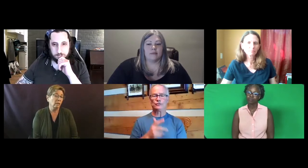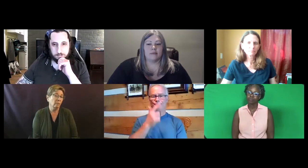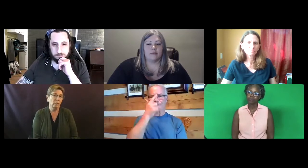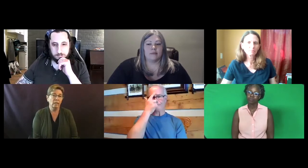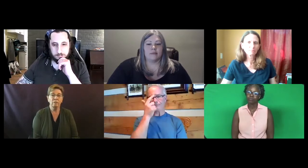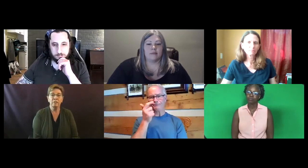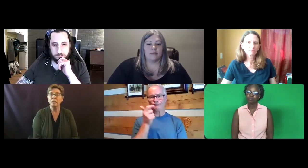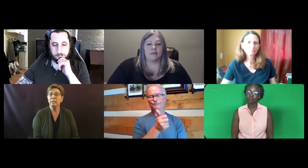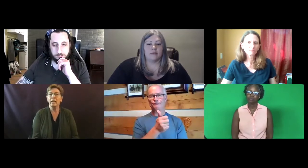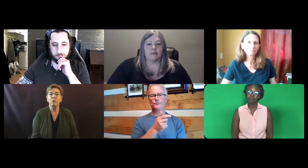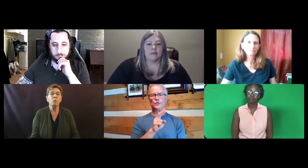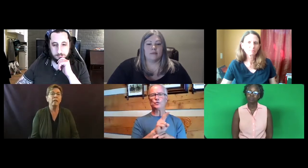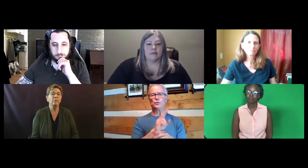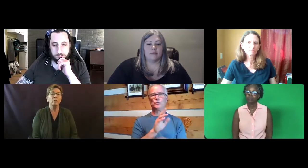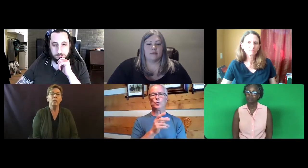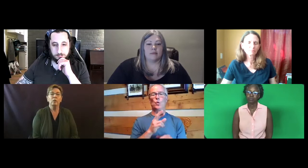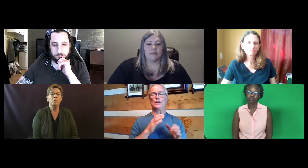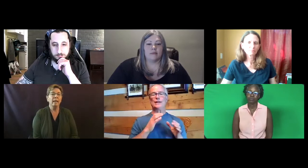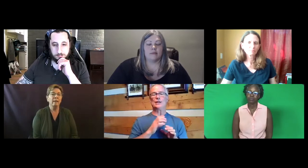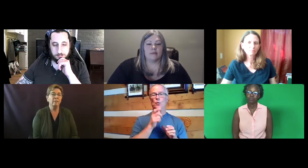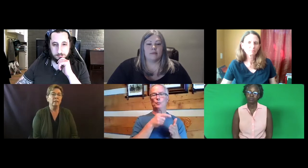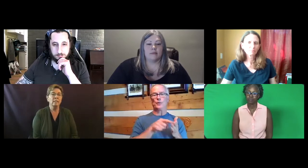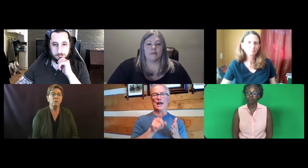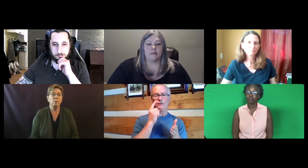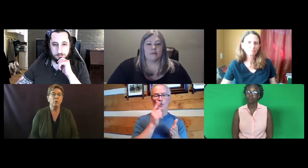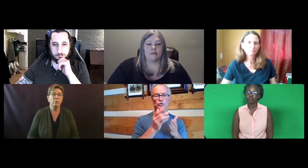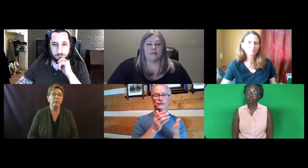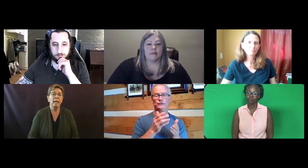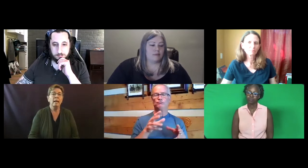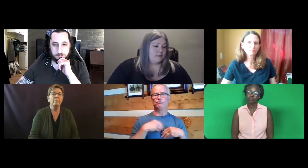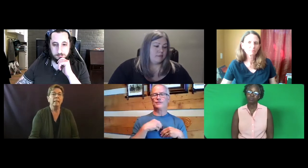A Communication Facilitator, whatever you may feel is most appropriate.